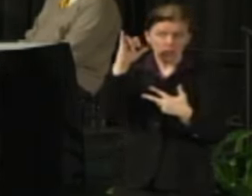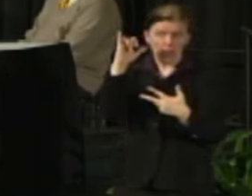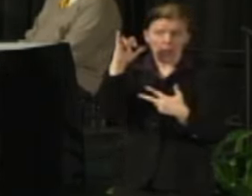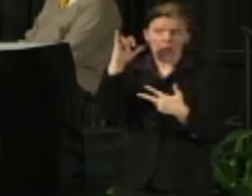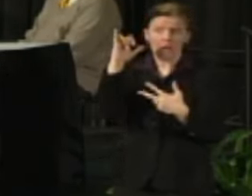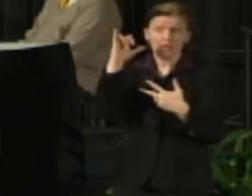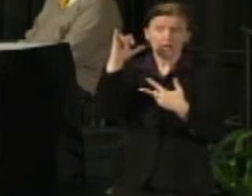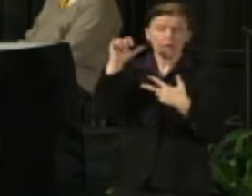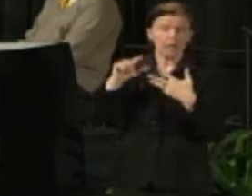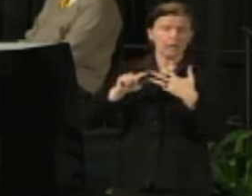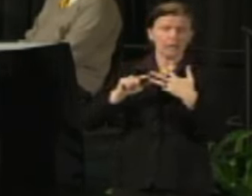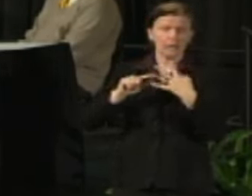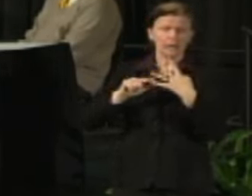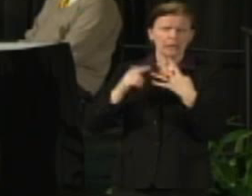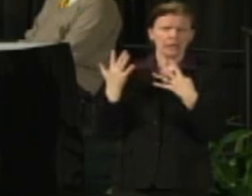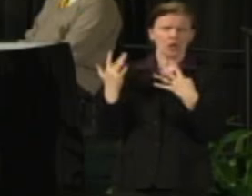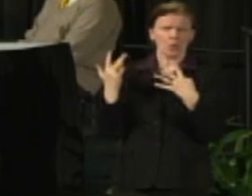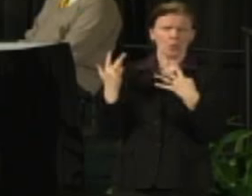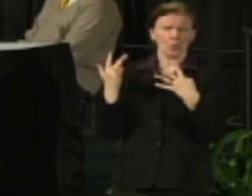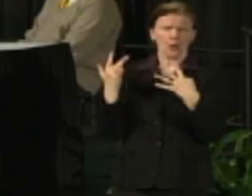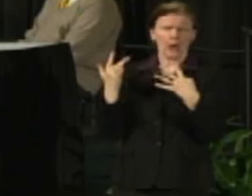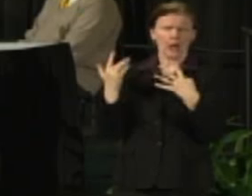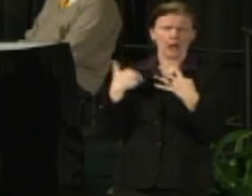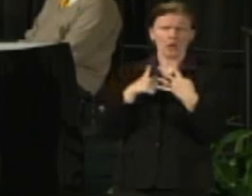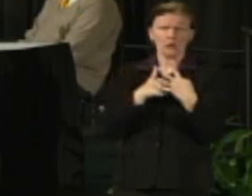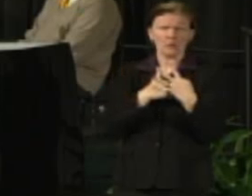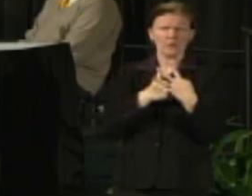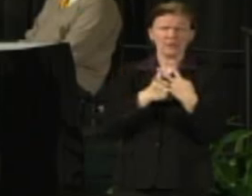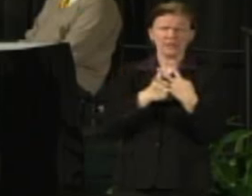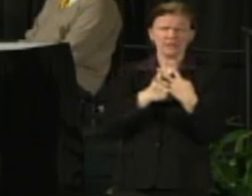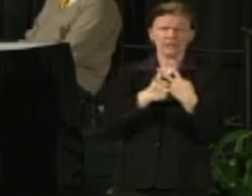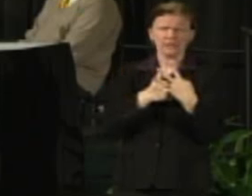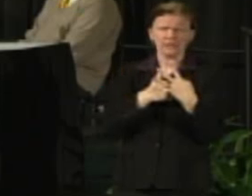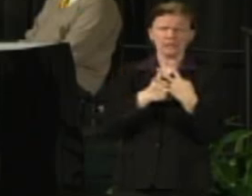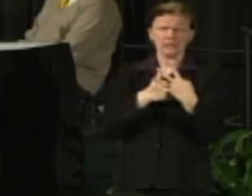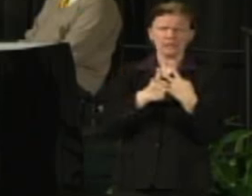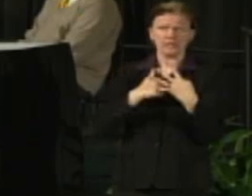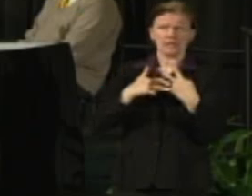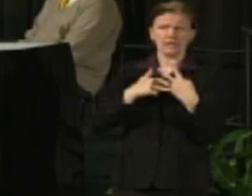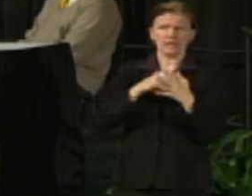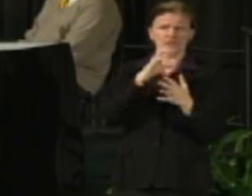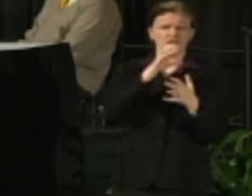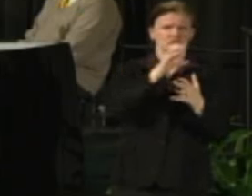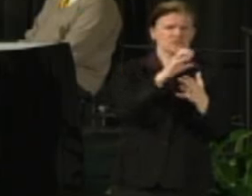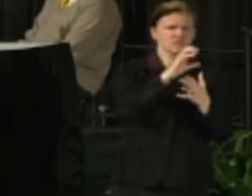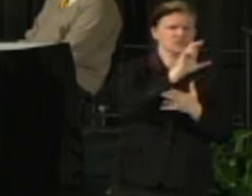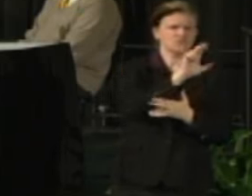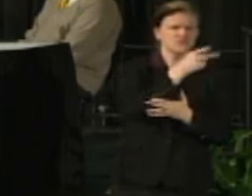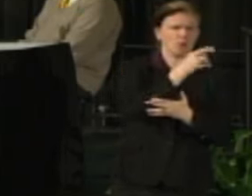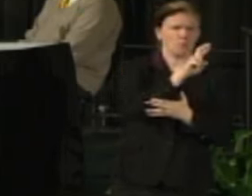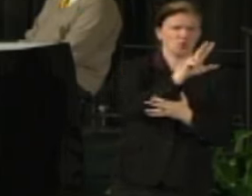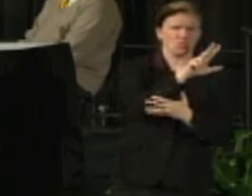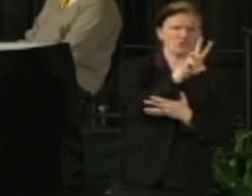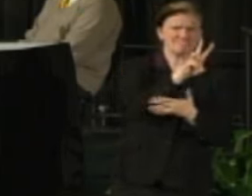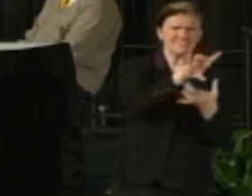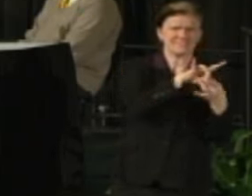And why we would ever agree to let go of Chapter 36 before we have any guarantees